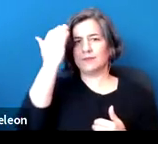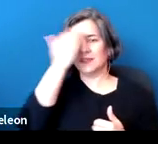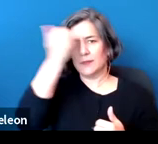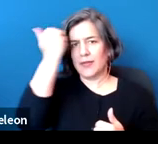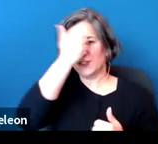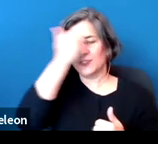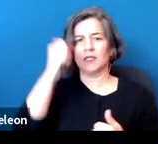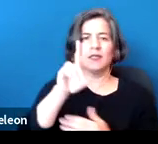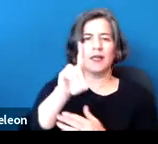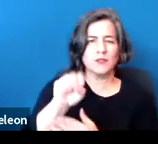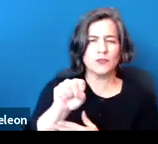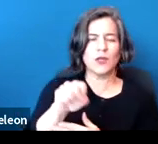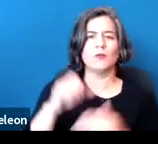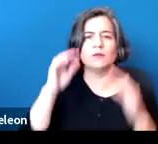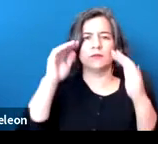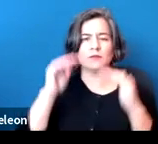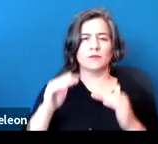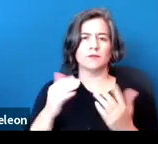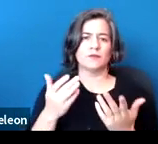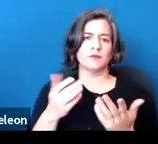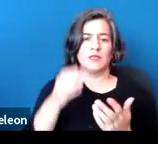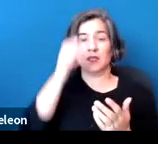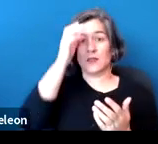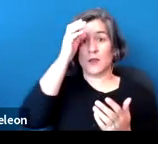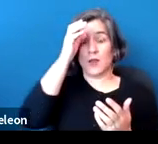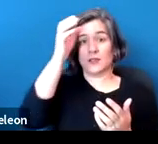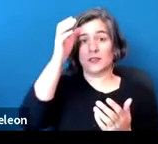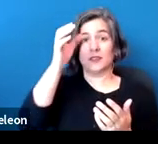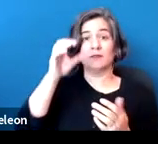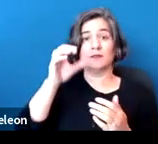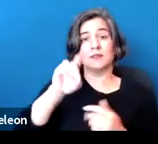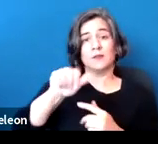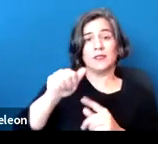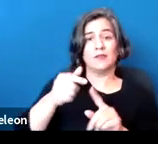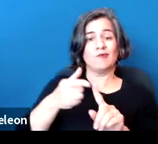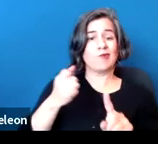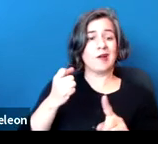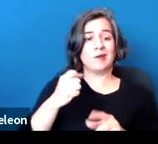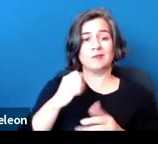It can also be a cognitive disability resulting from some type of injury